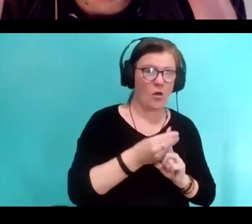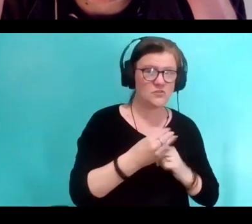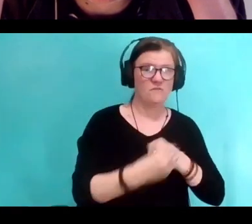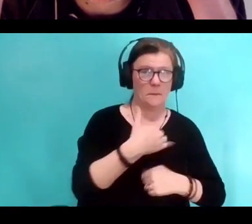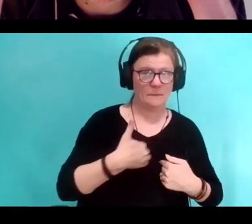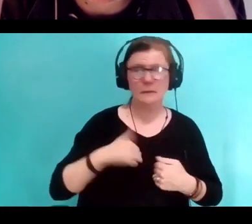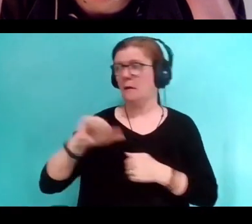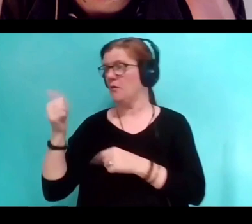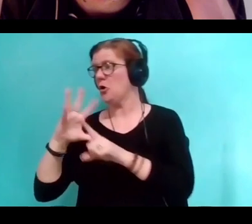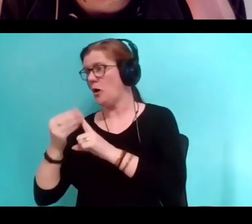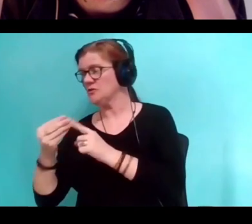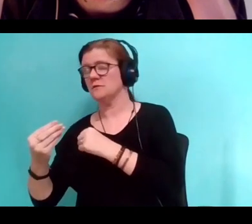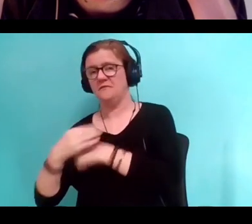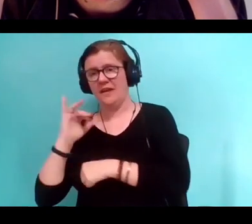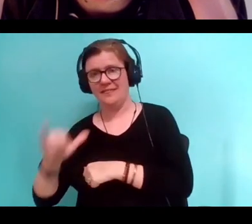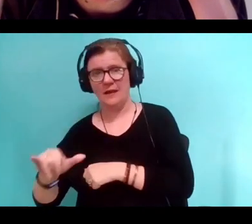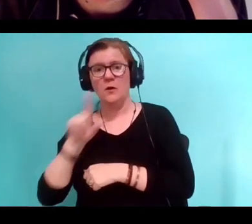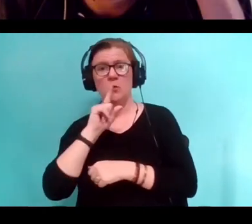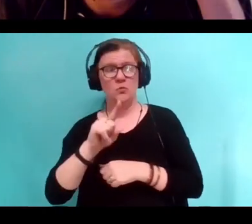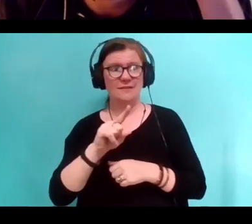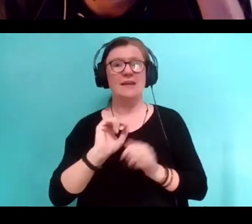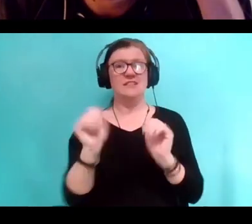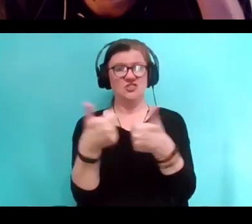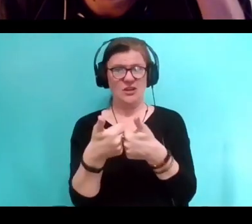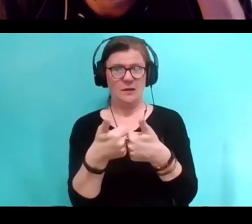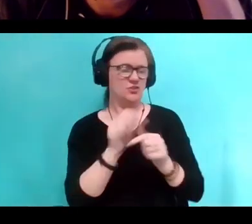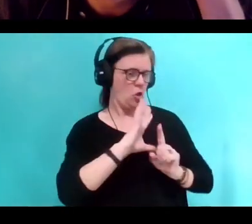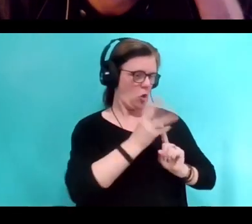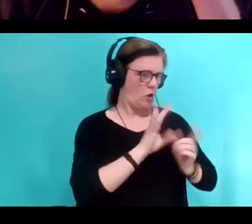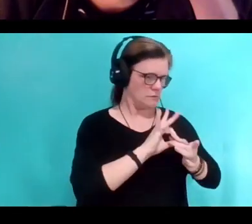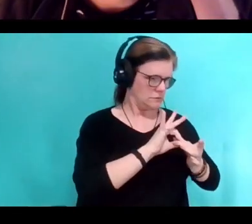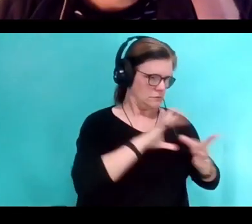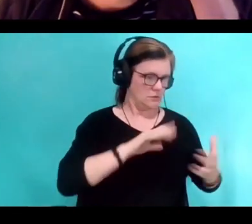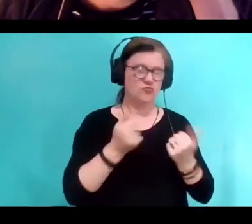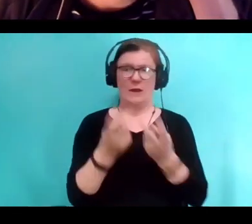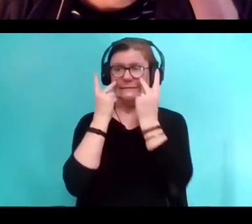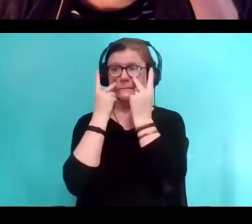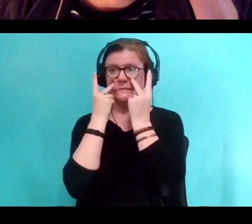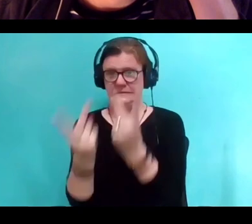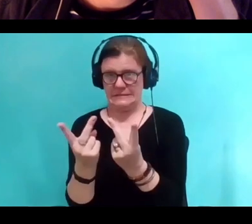Part of the struggle, let go of your culture and try and see what's really in front of you.